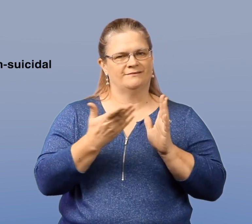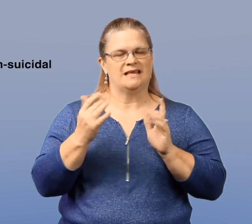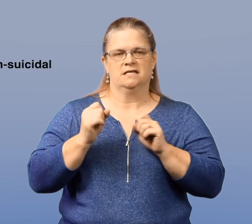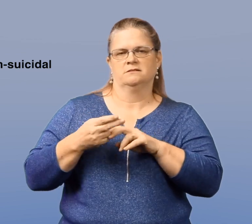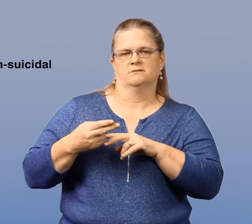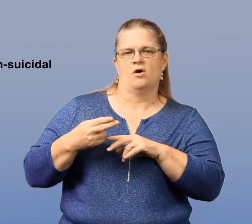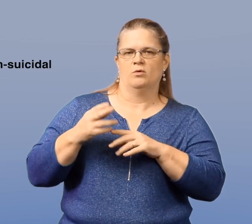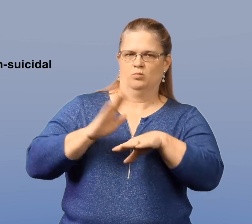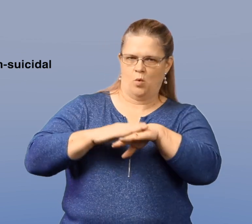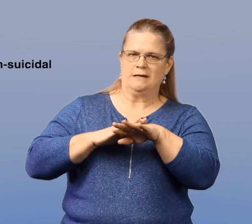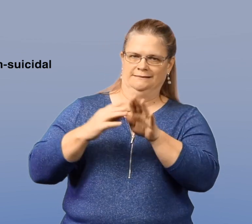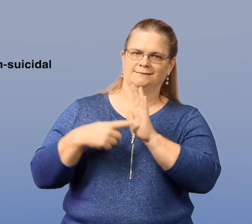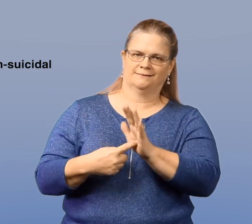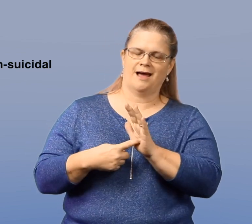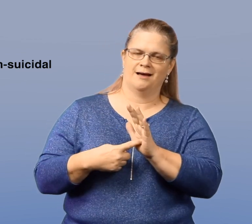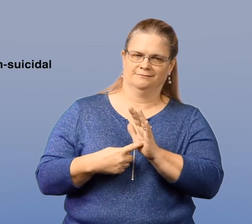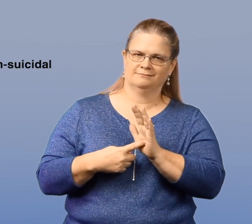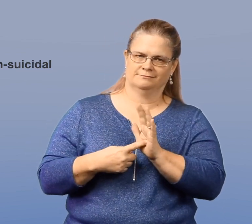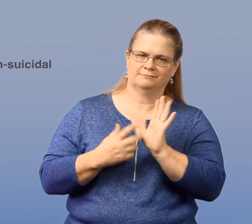or things like that are warning signs.